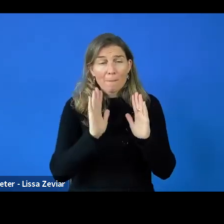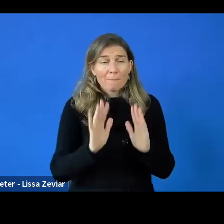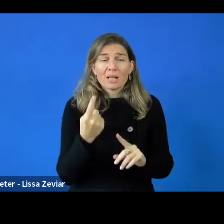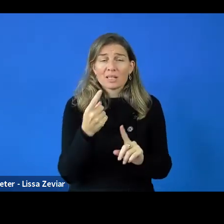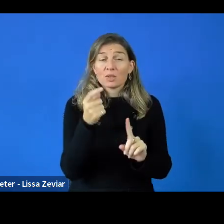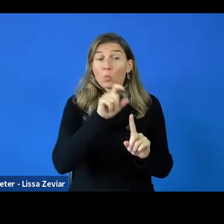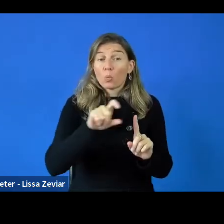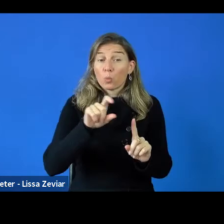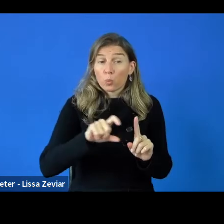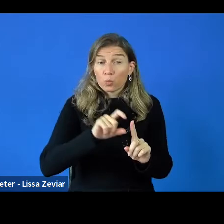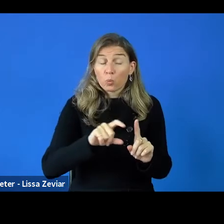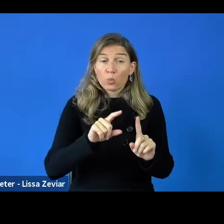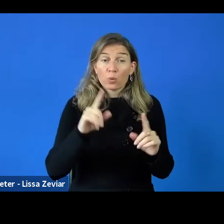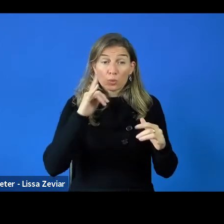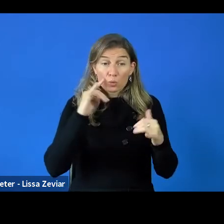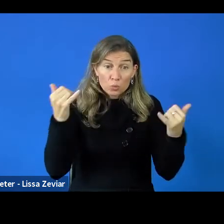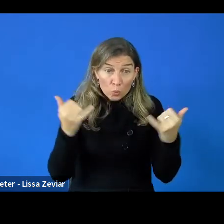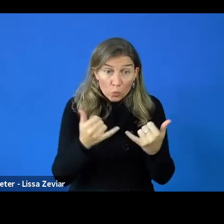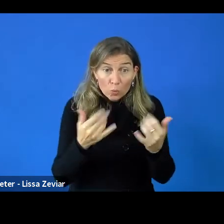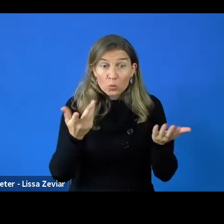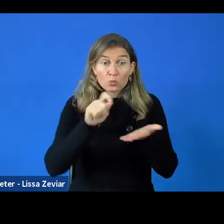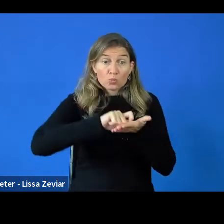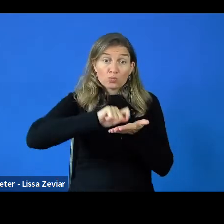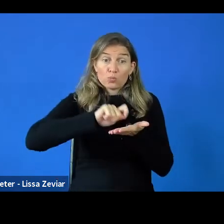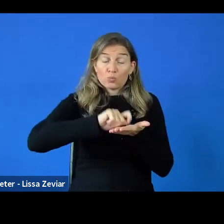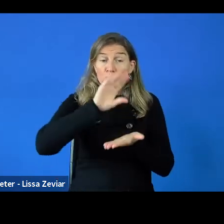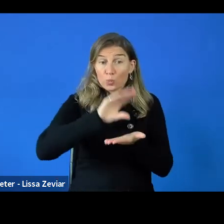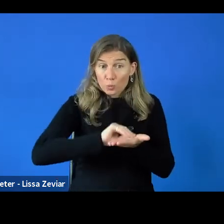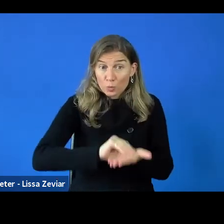and you would need to write reports. And for that you need someone.